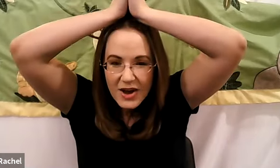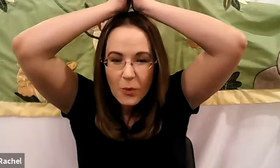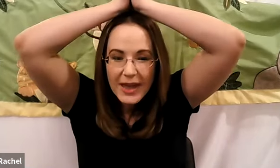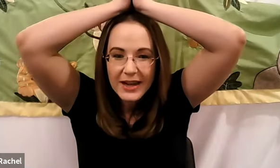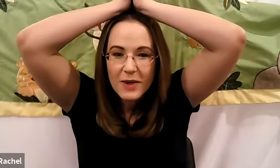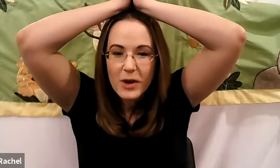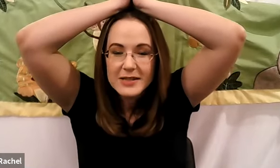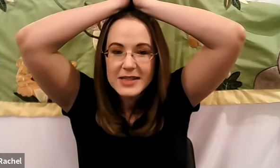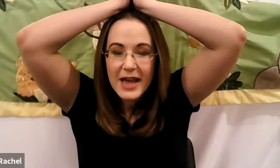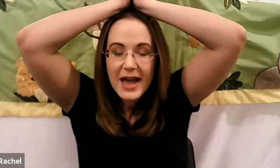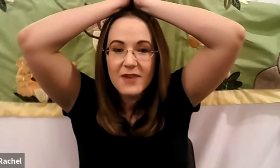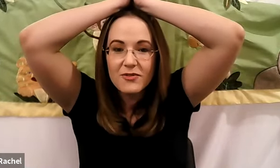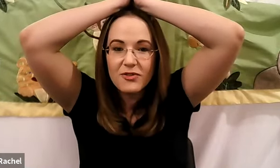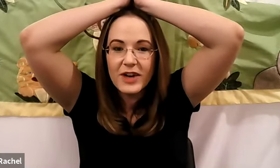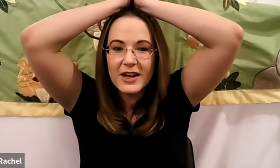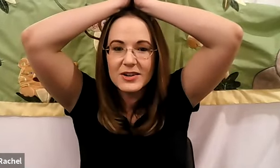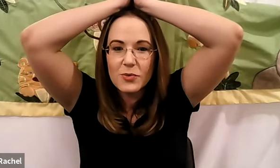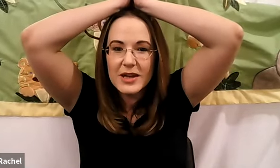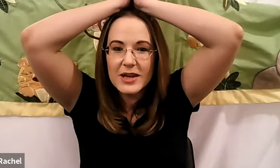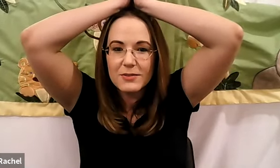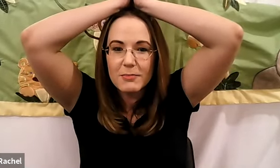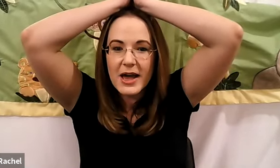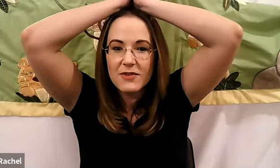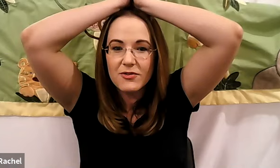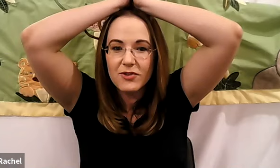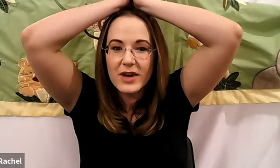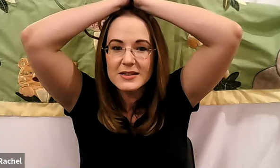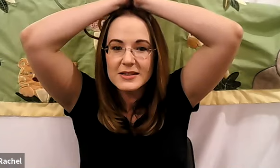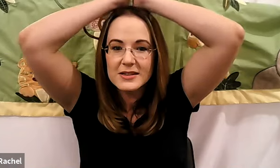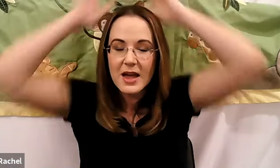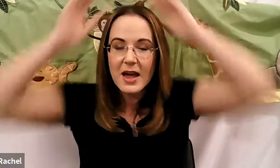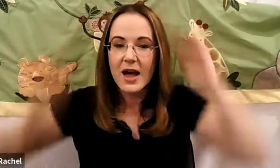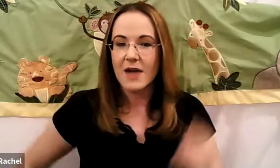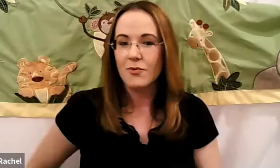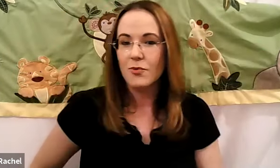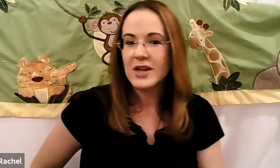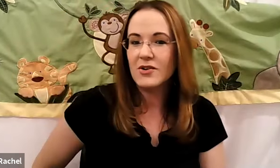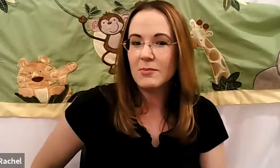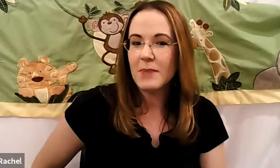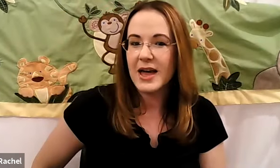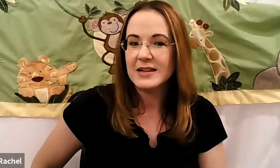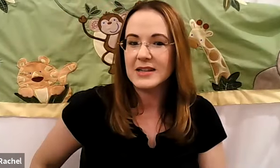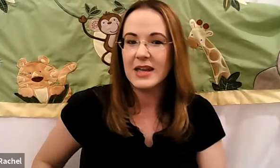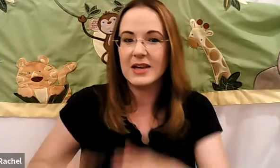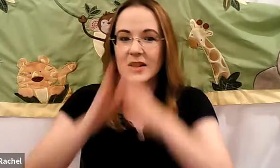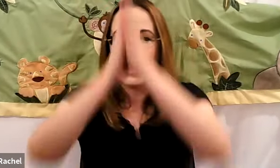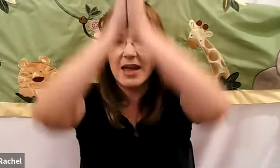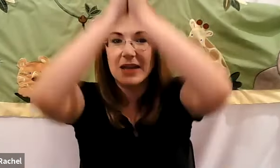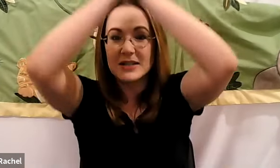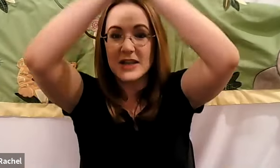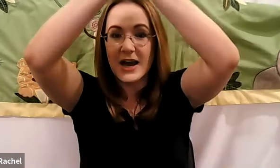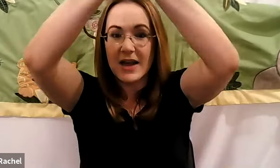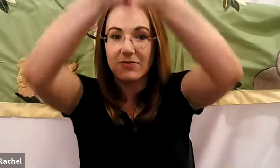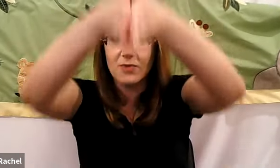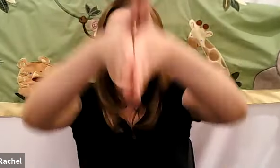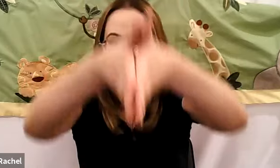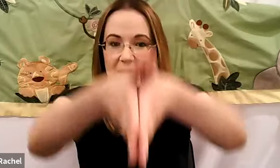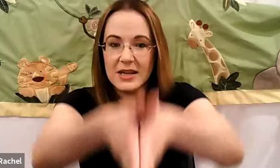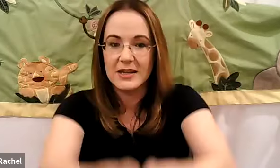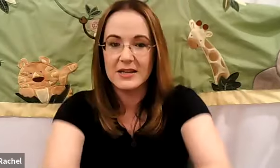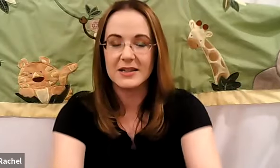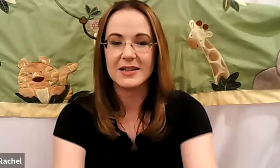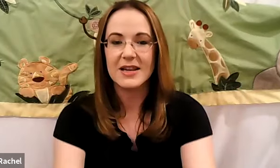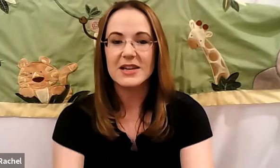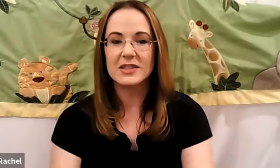Rachel: When I want to have fun with my friends, I will go my tail and dive right in. So